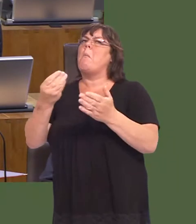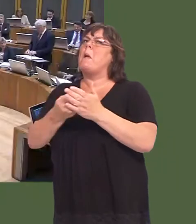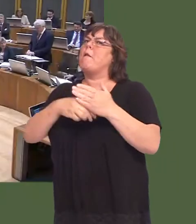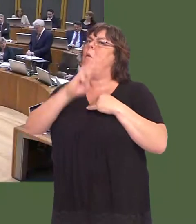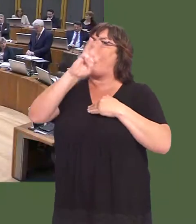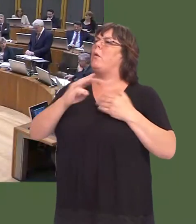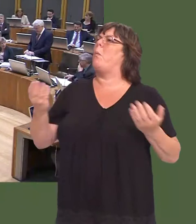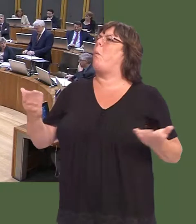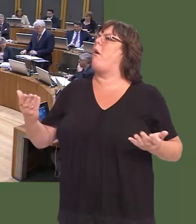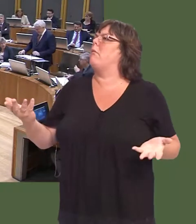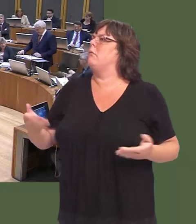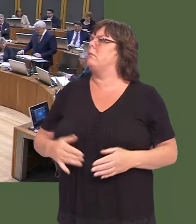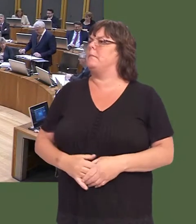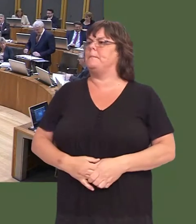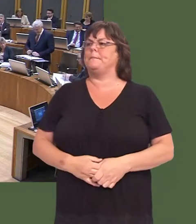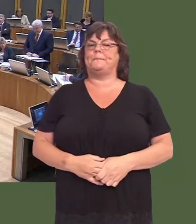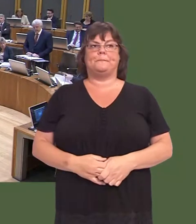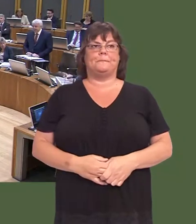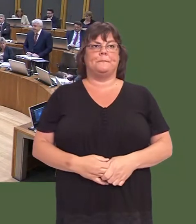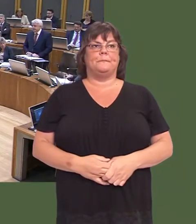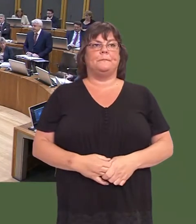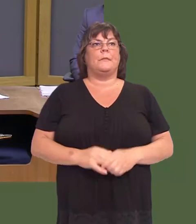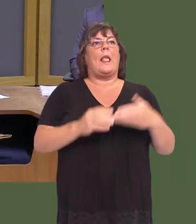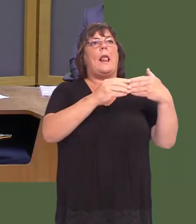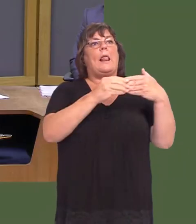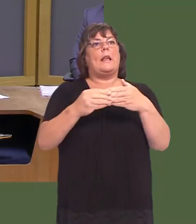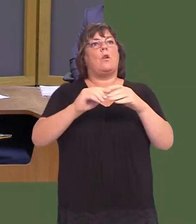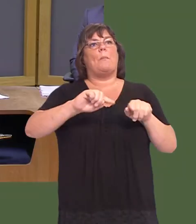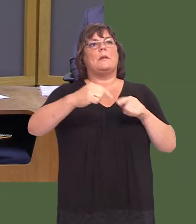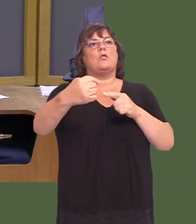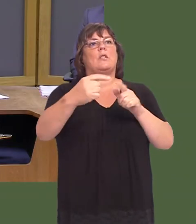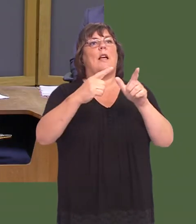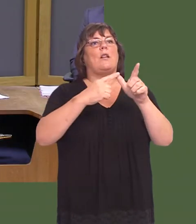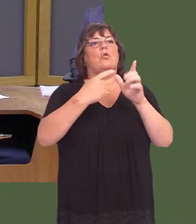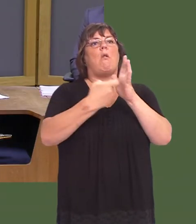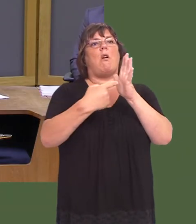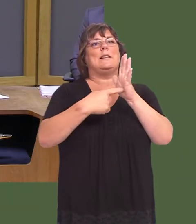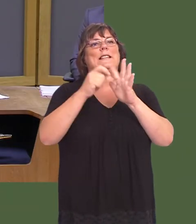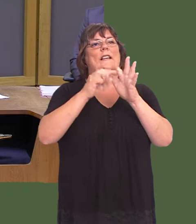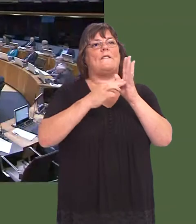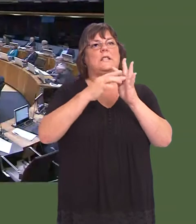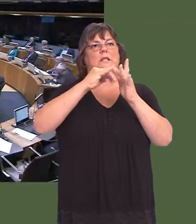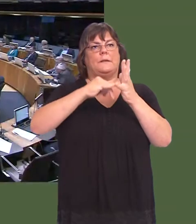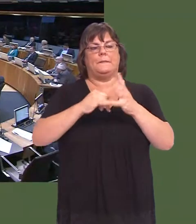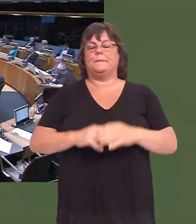Y Llywydd / The Llywydd: The leader of the opposition, Andrew R.T. Davies. Andrew R.T.